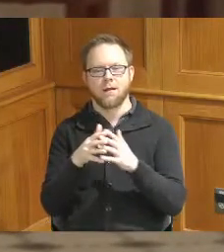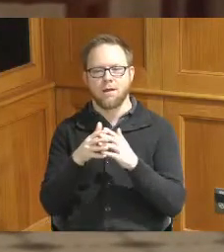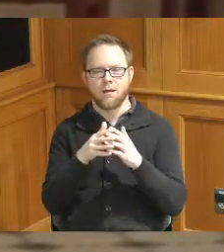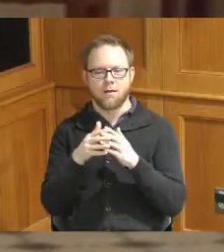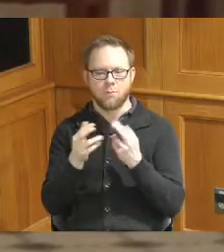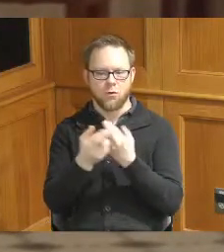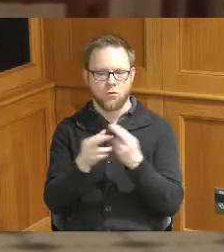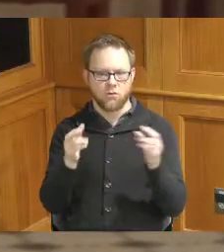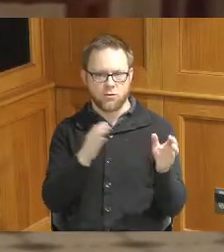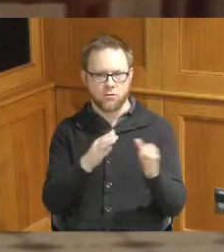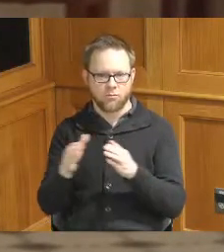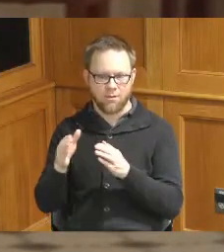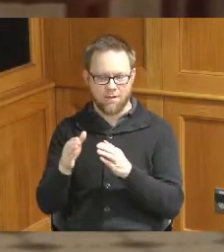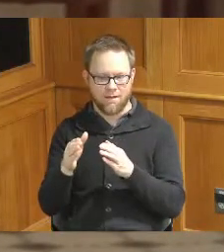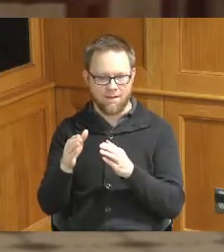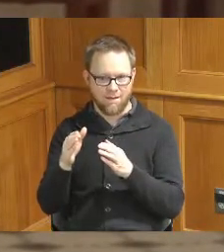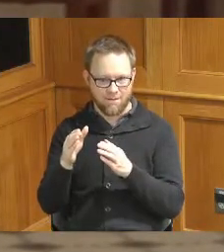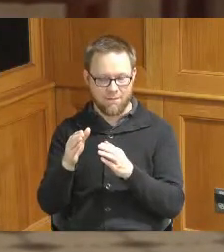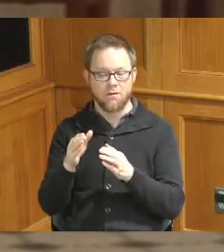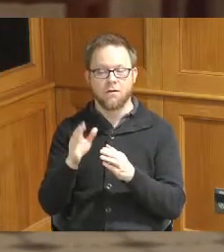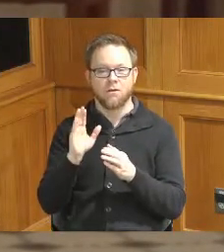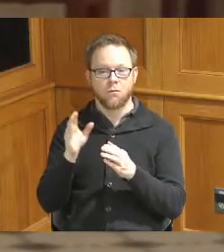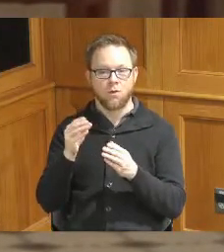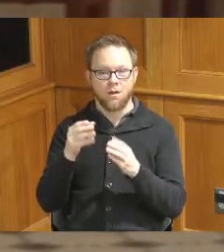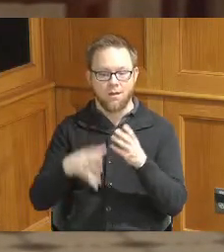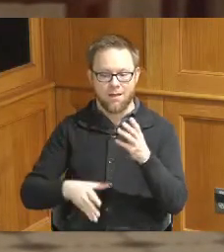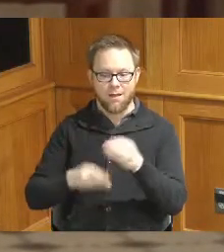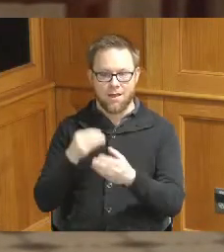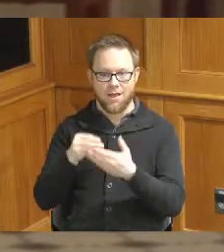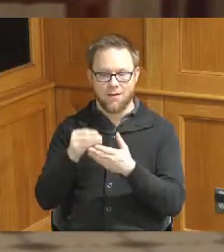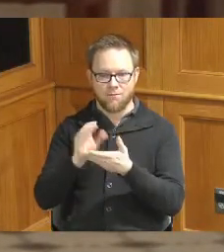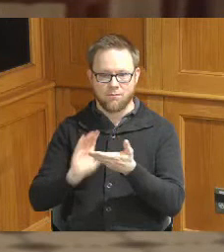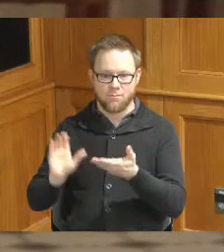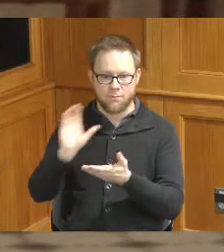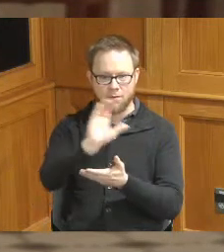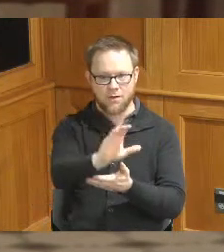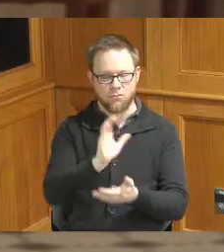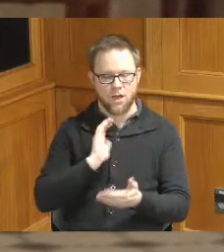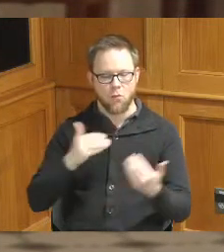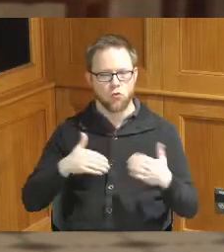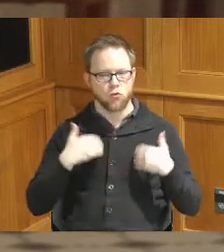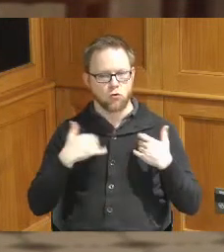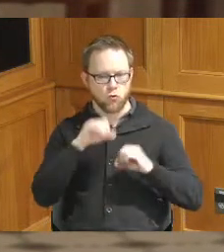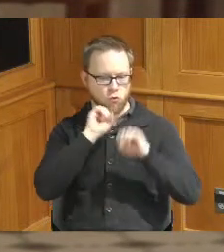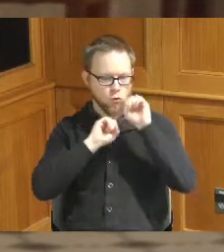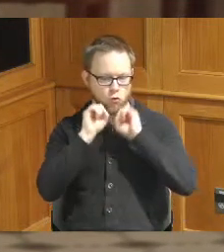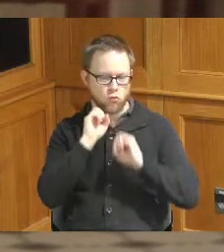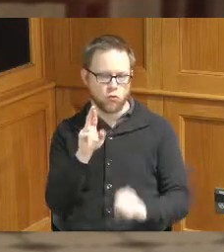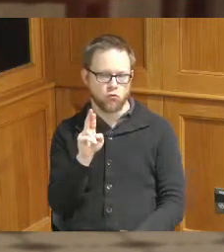funding plan excuse me to allocate additional money to our youth resiliency grant program the